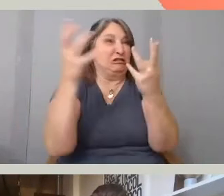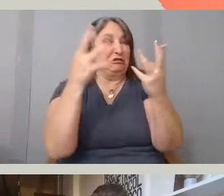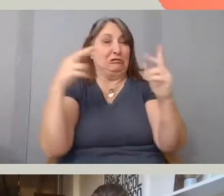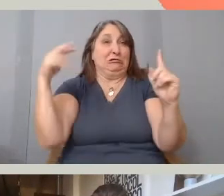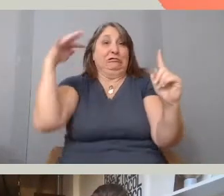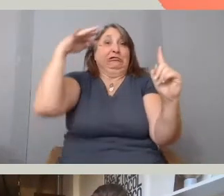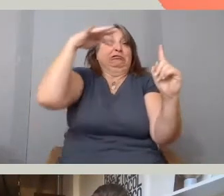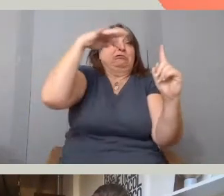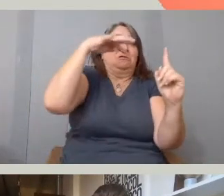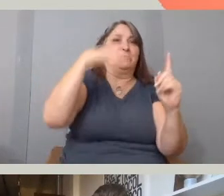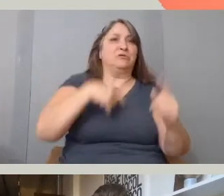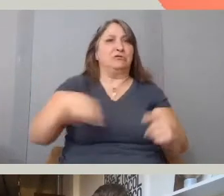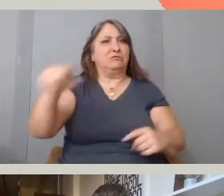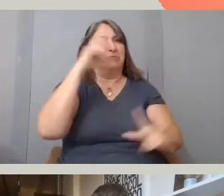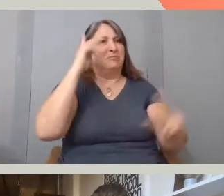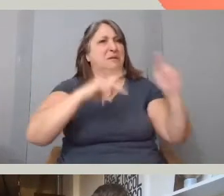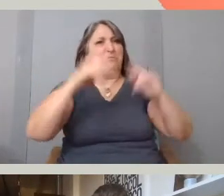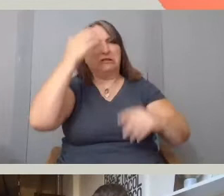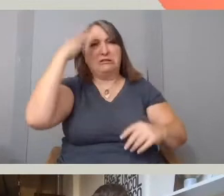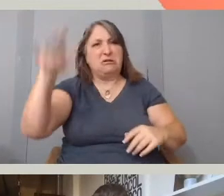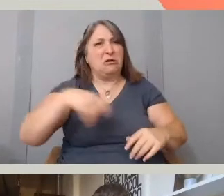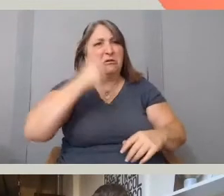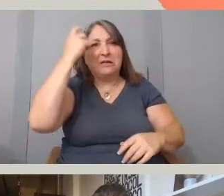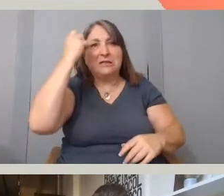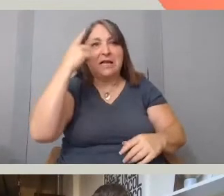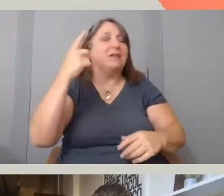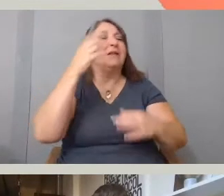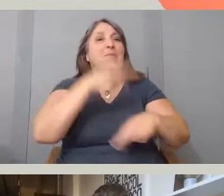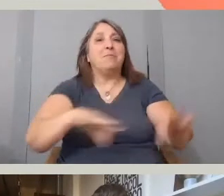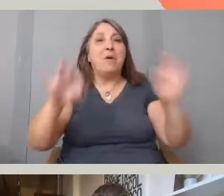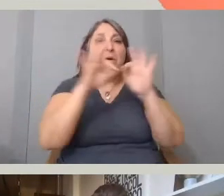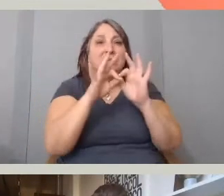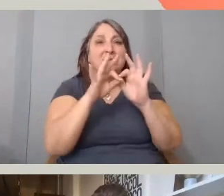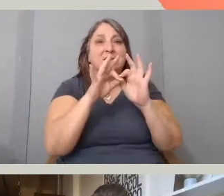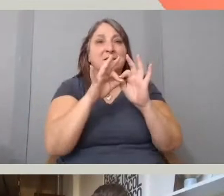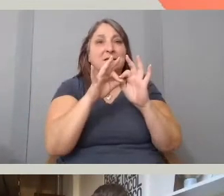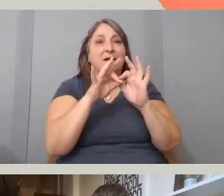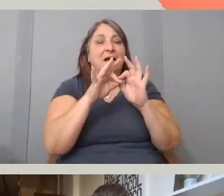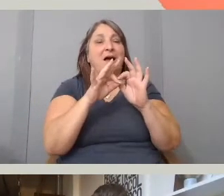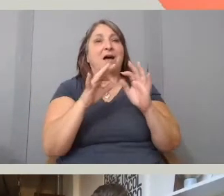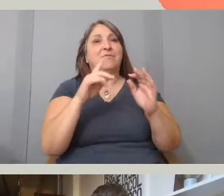or understand the importance of holding black woman throughout a story like this.